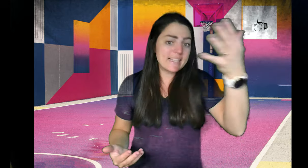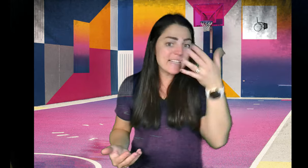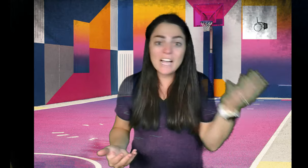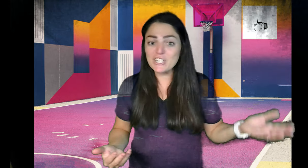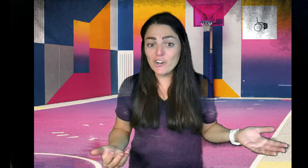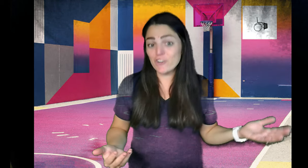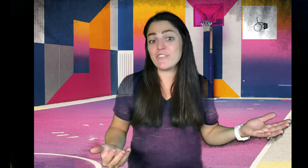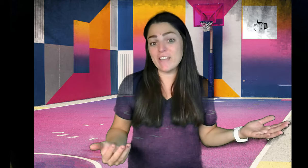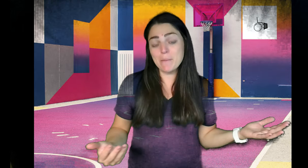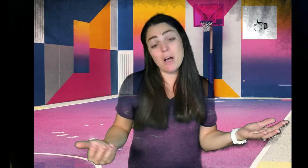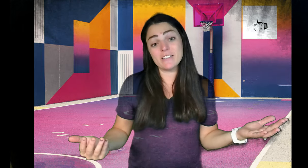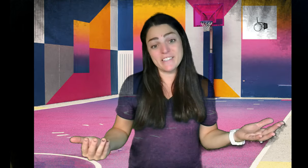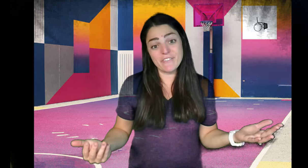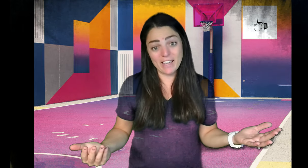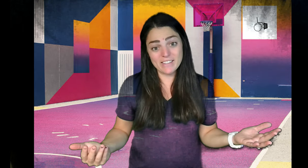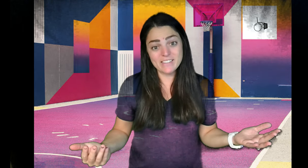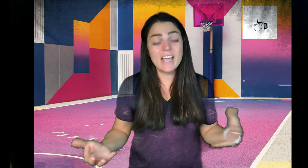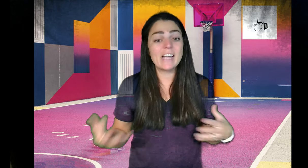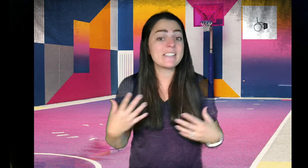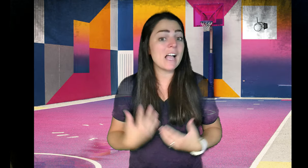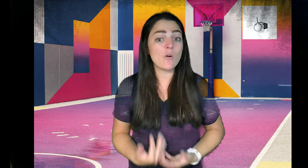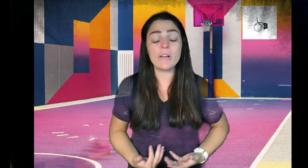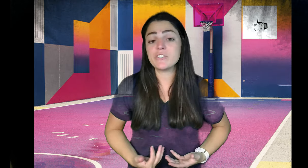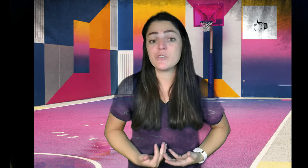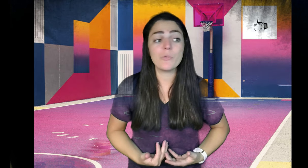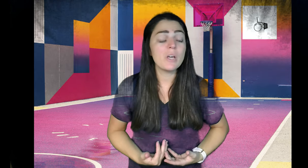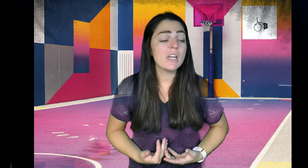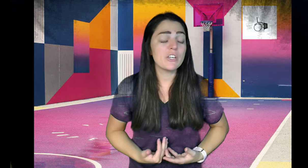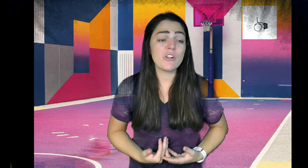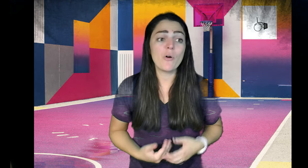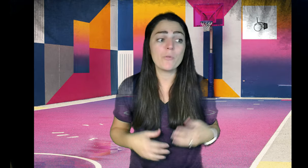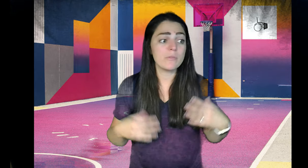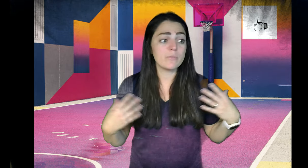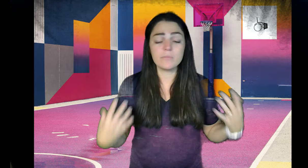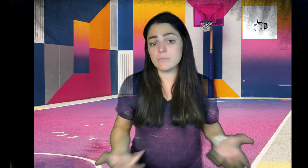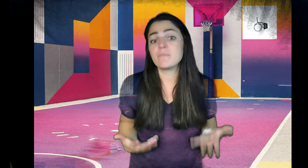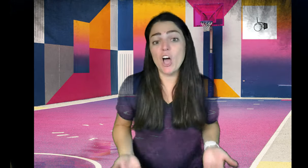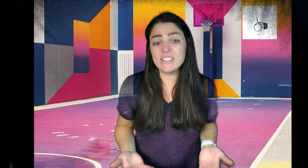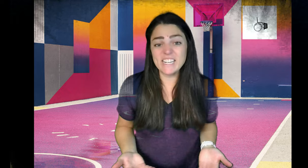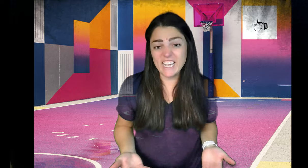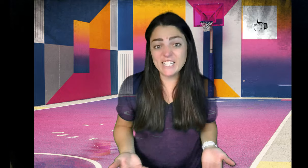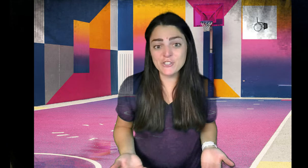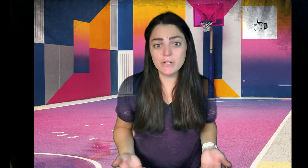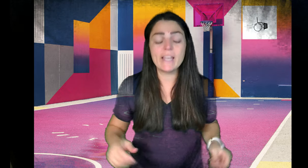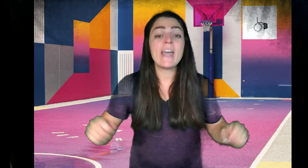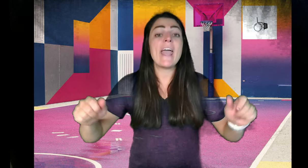it's not going to hurt if they get bombed in the face it's not going to you know cause any injury